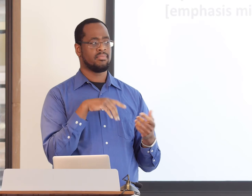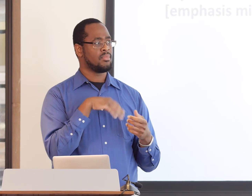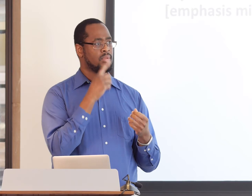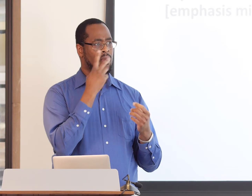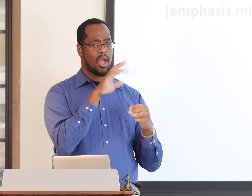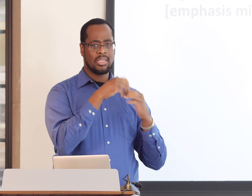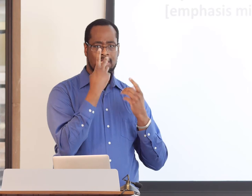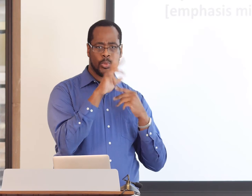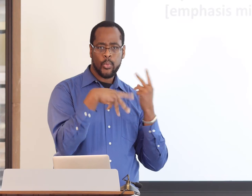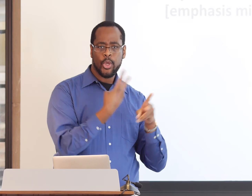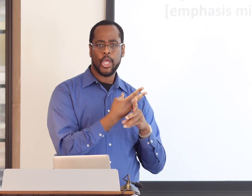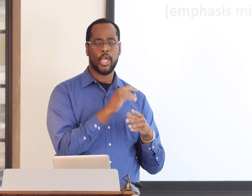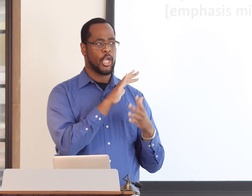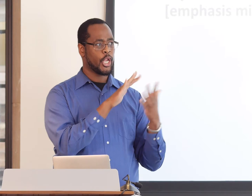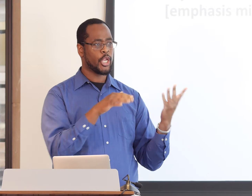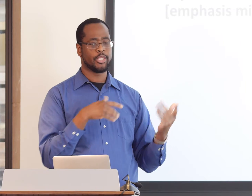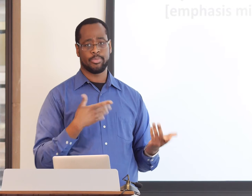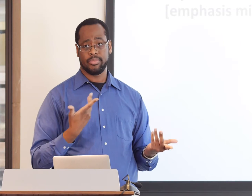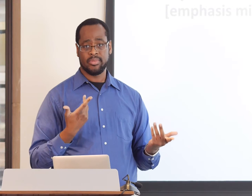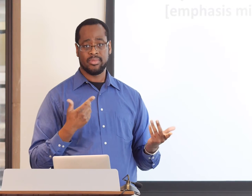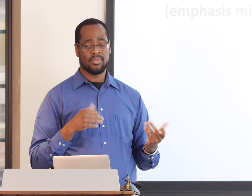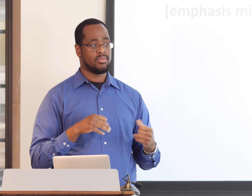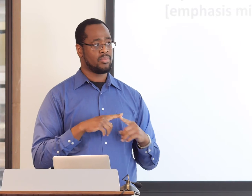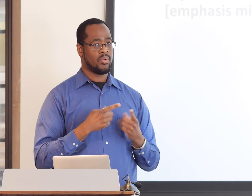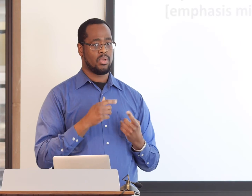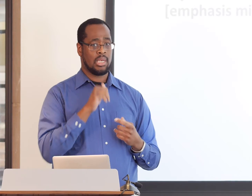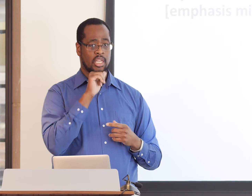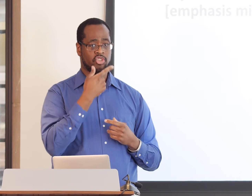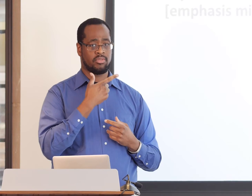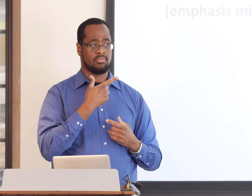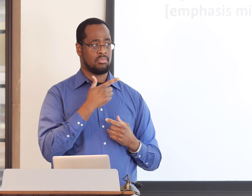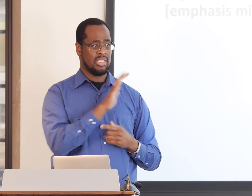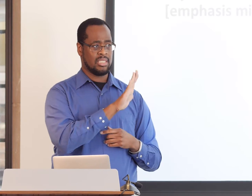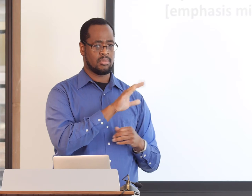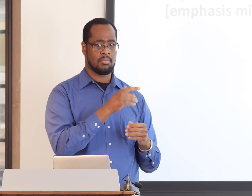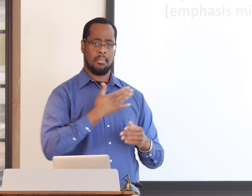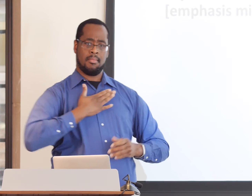We make assumptions about their beliefs, how they view the world, and so forth.